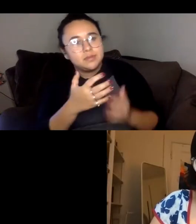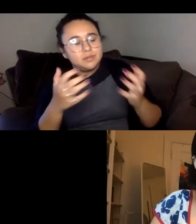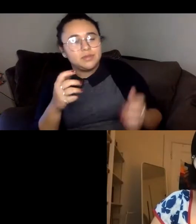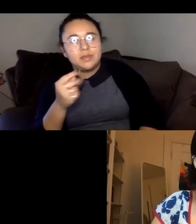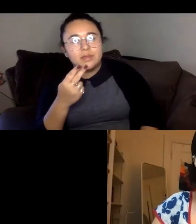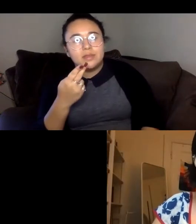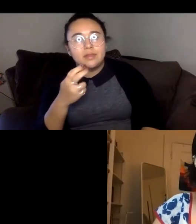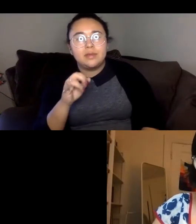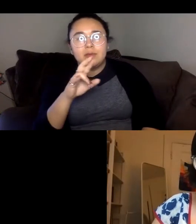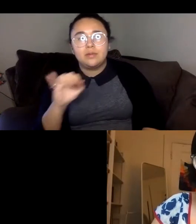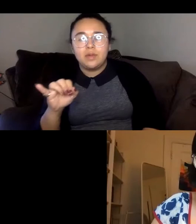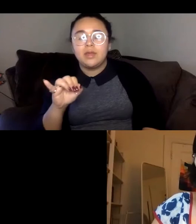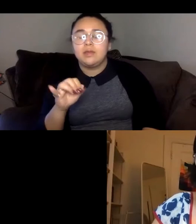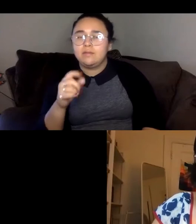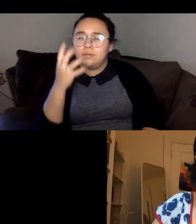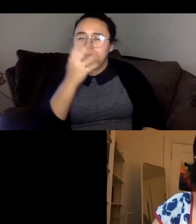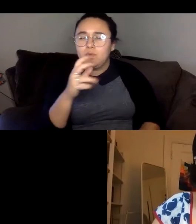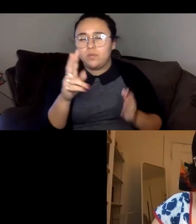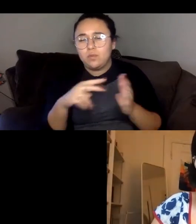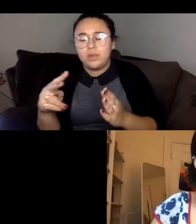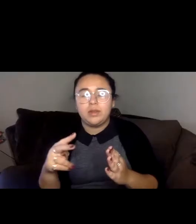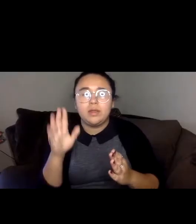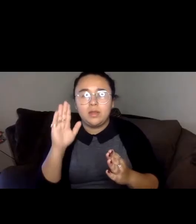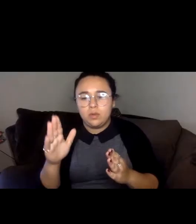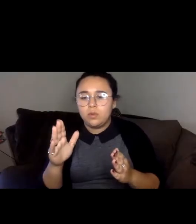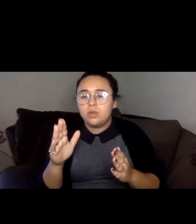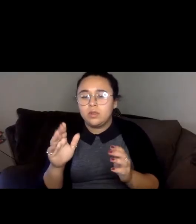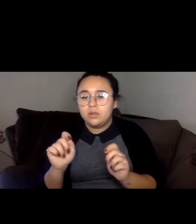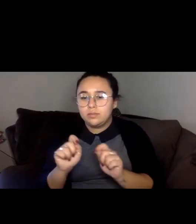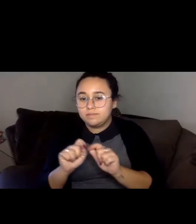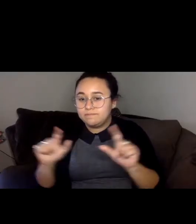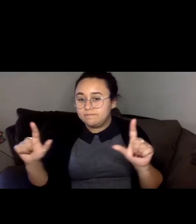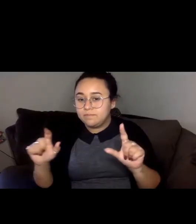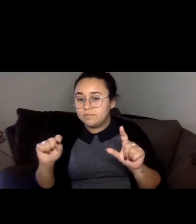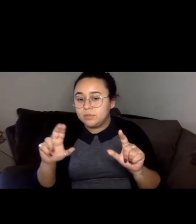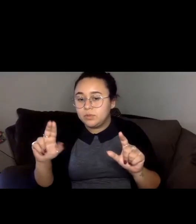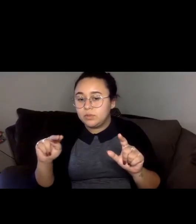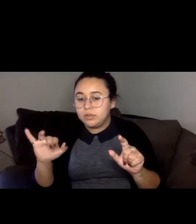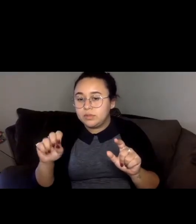reading, and I am going to bring Cindy set back up on screen.